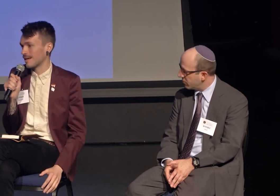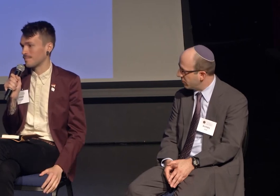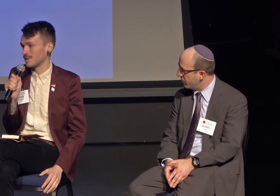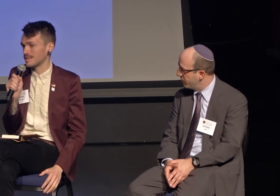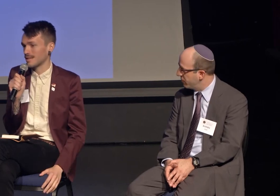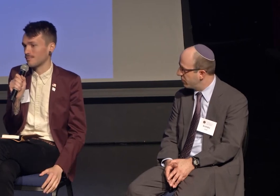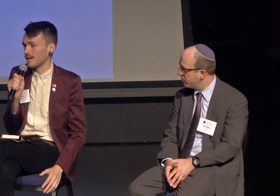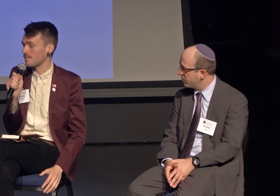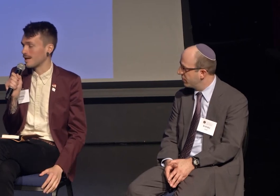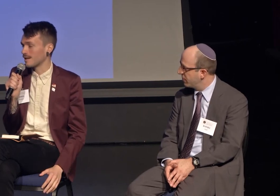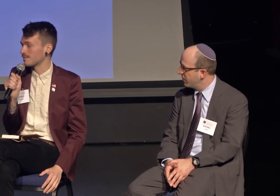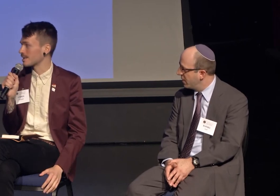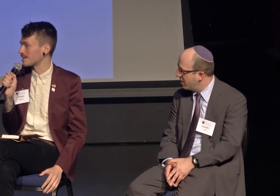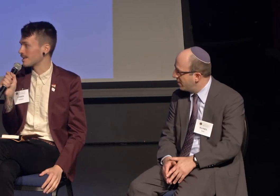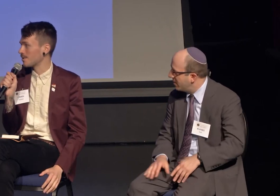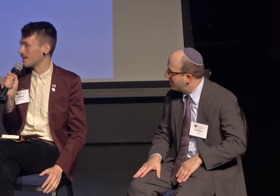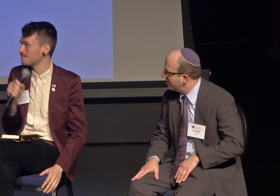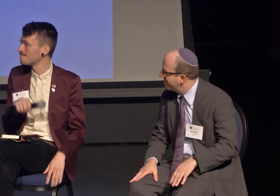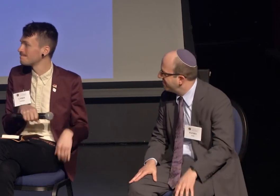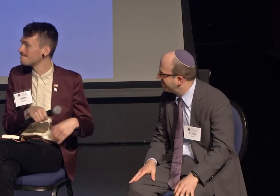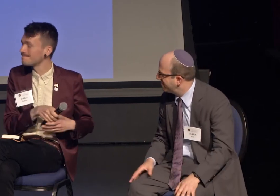please come find me. I'd love to continue it.